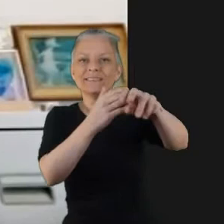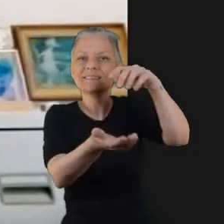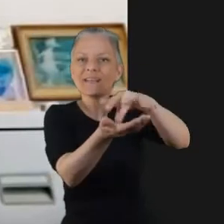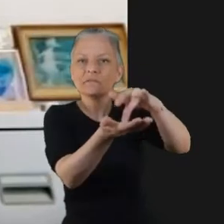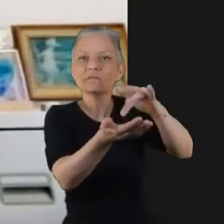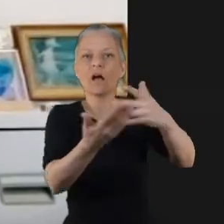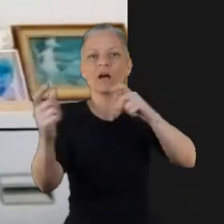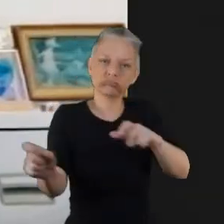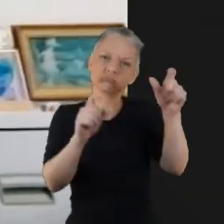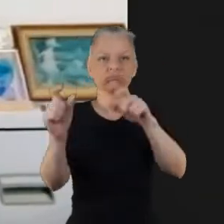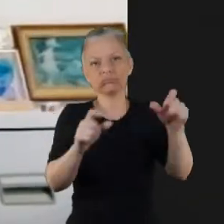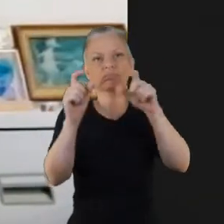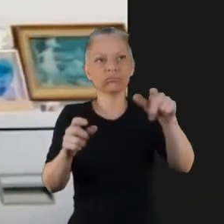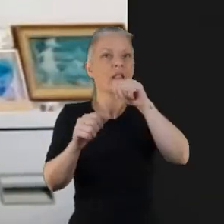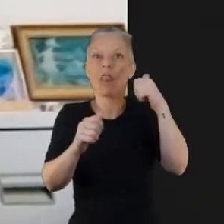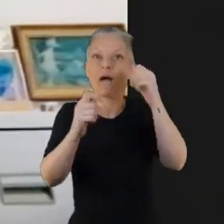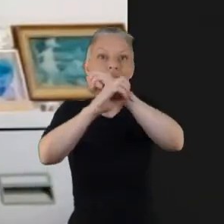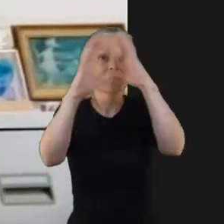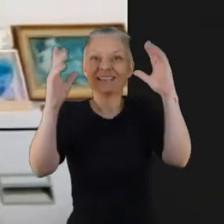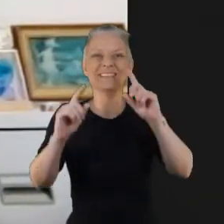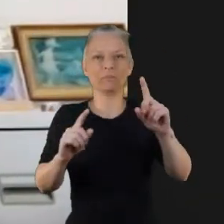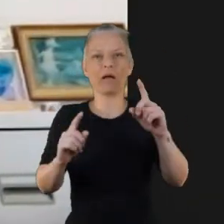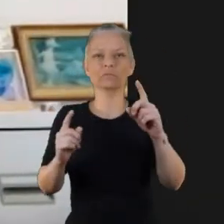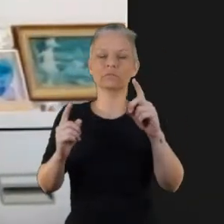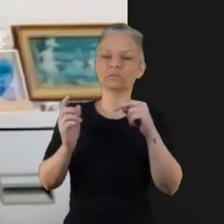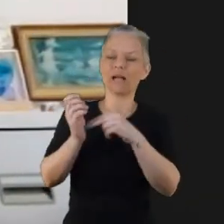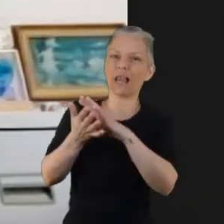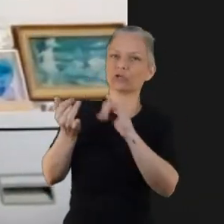only as as going forward as strategy but just things that you particularly about the trauma